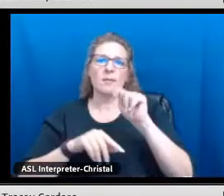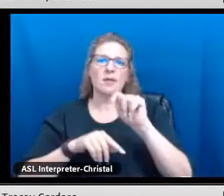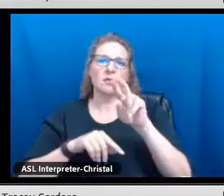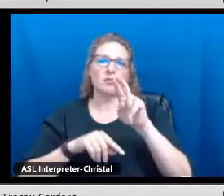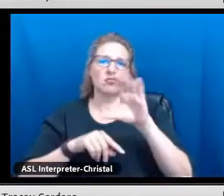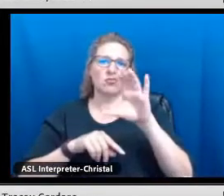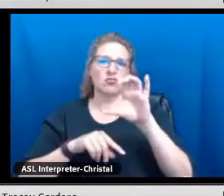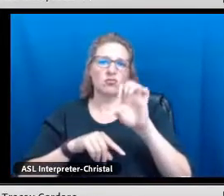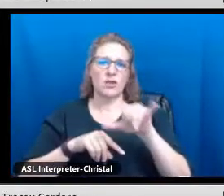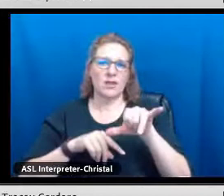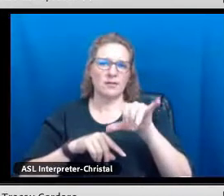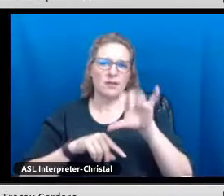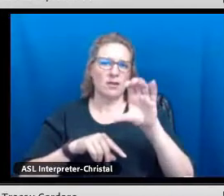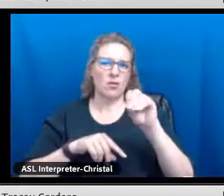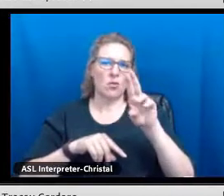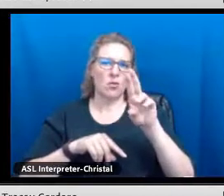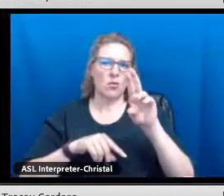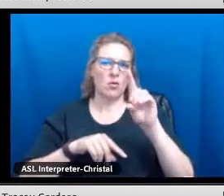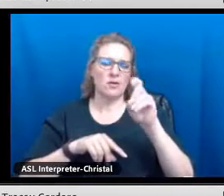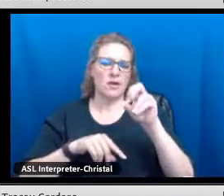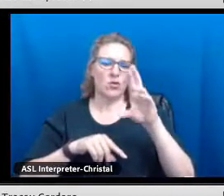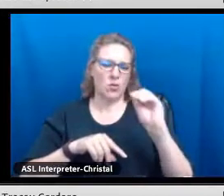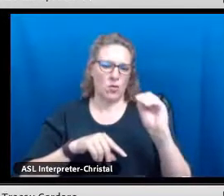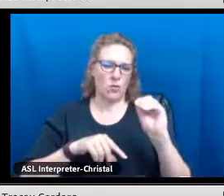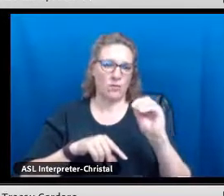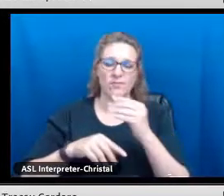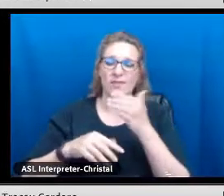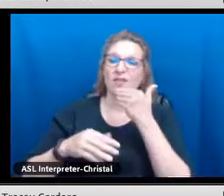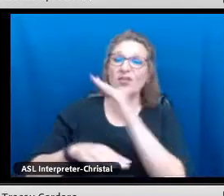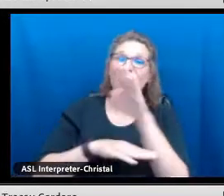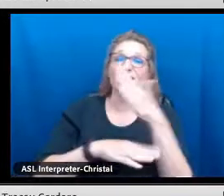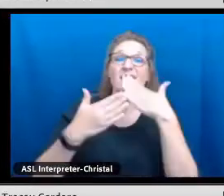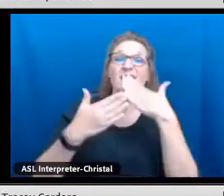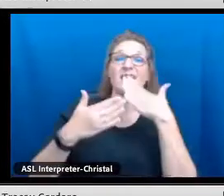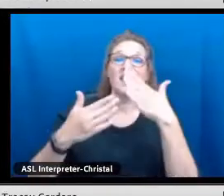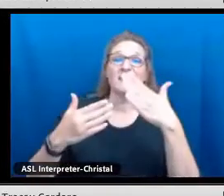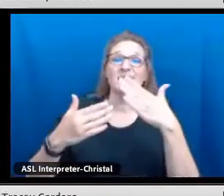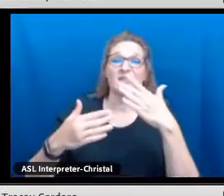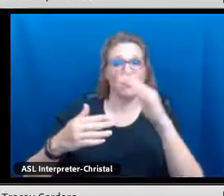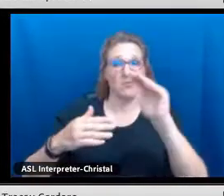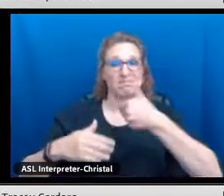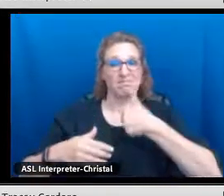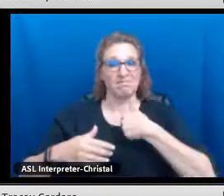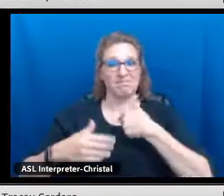We're going to start off first by hearing from Tracey Cordero. Good afternoon, everybody.